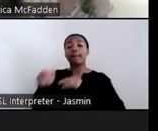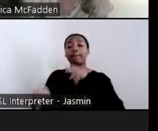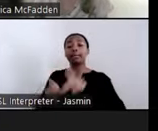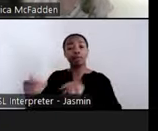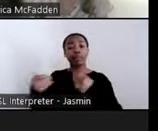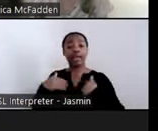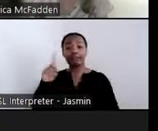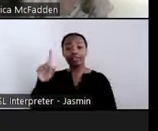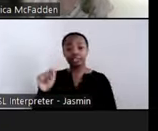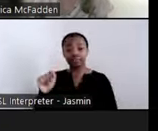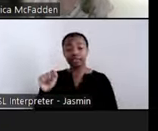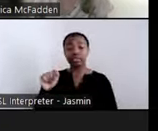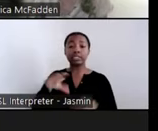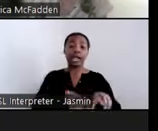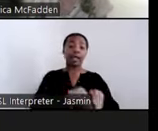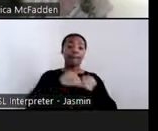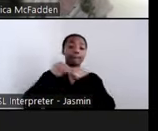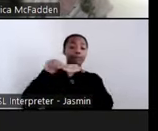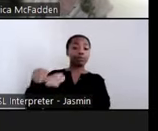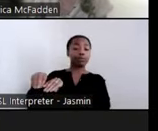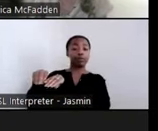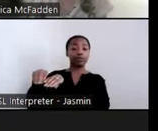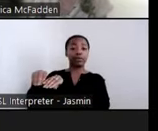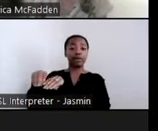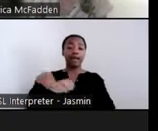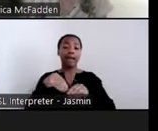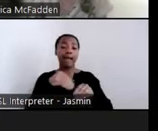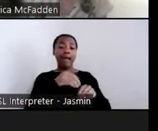and other institutions and avoid entering in the first place.